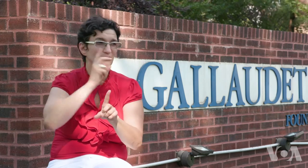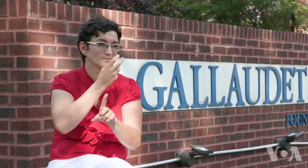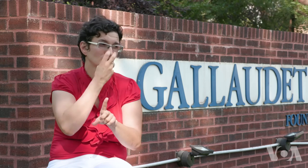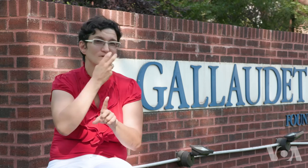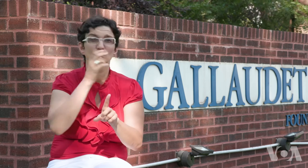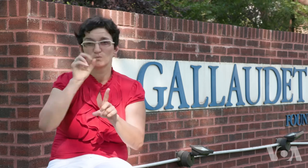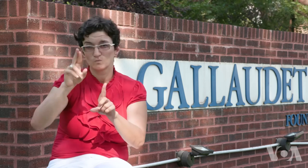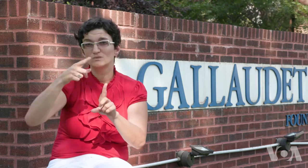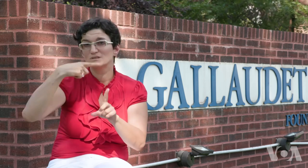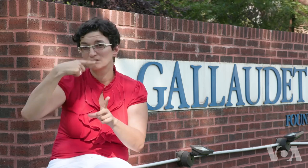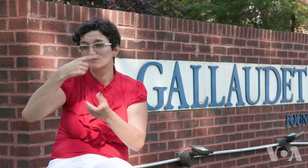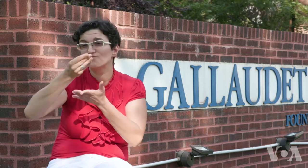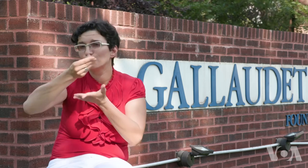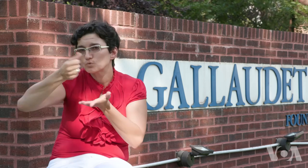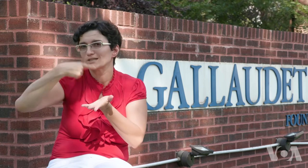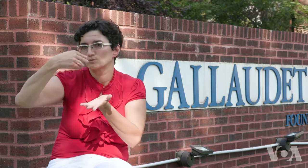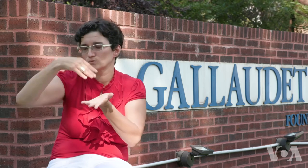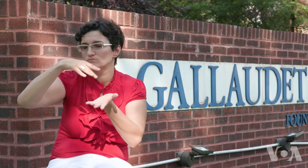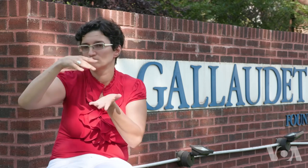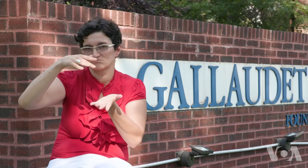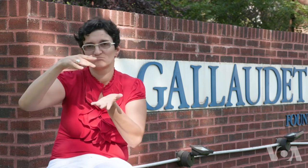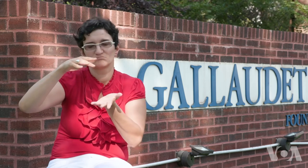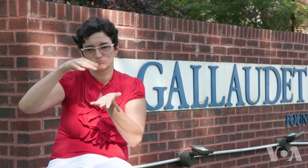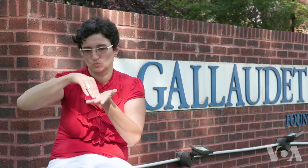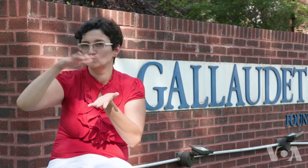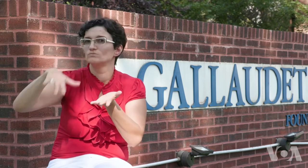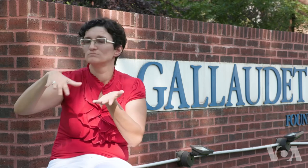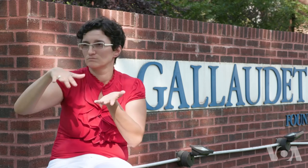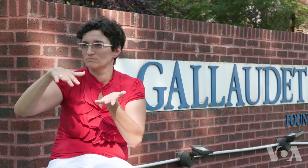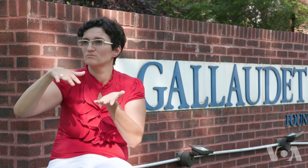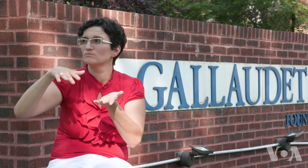There are hearing students too who come here